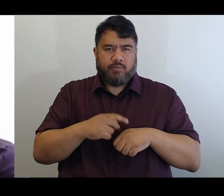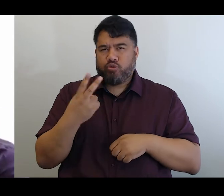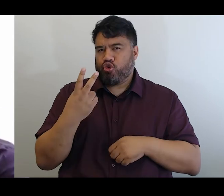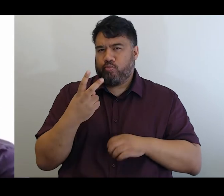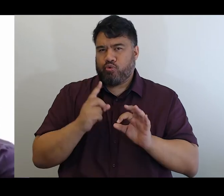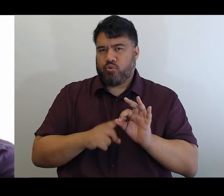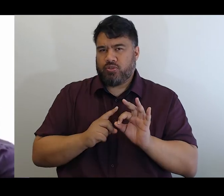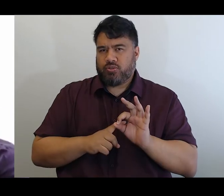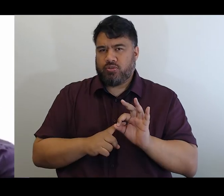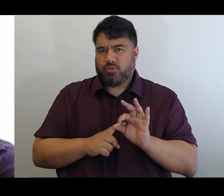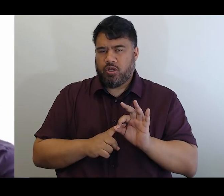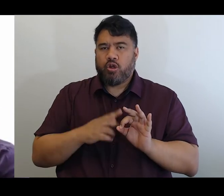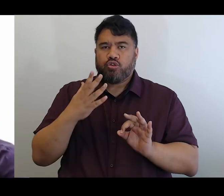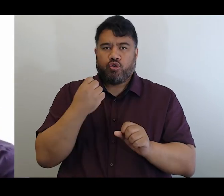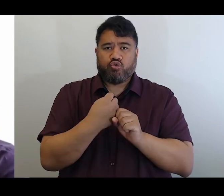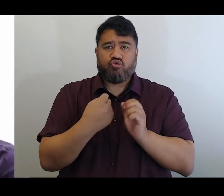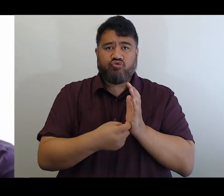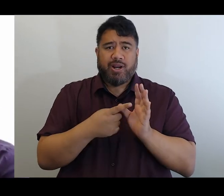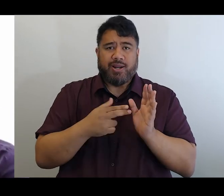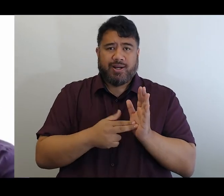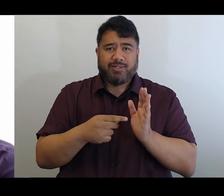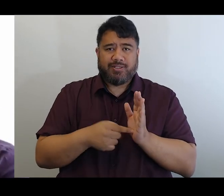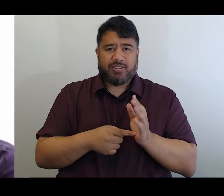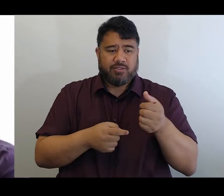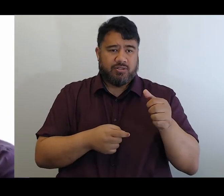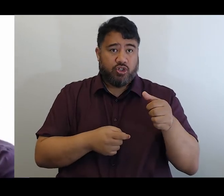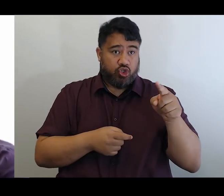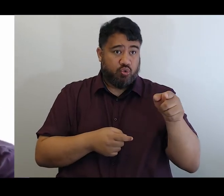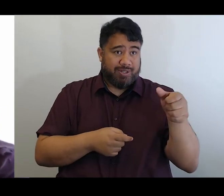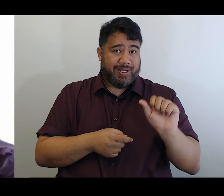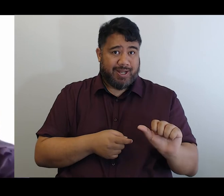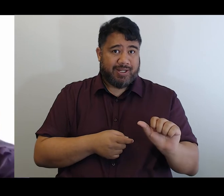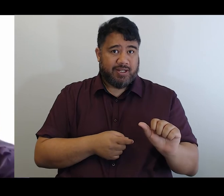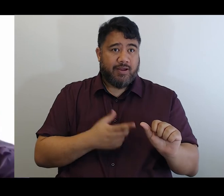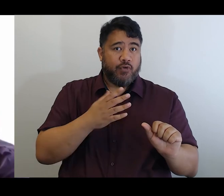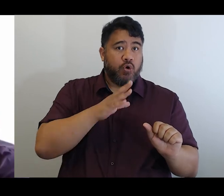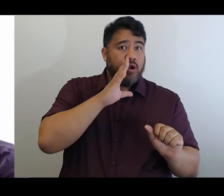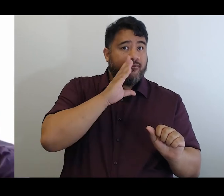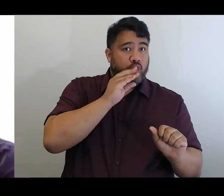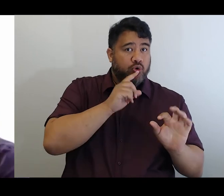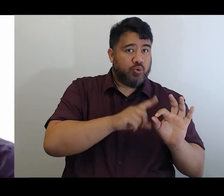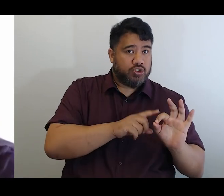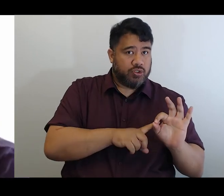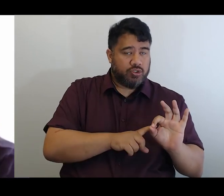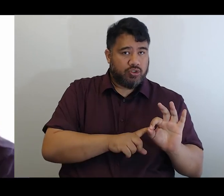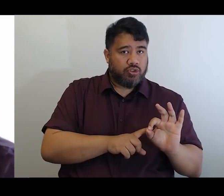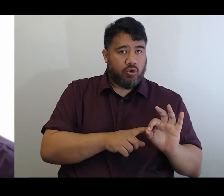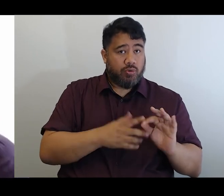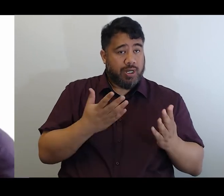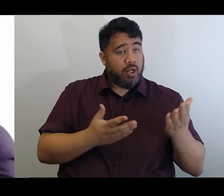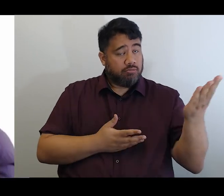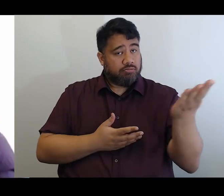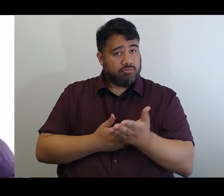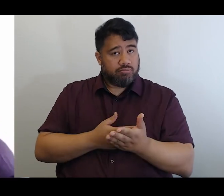So Grant you are next in line for the verbal questions. So I invite you to ask Paula your question.